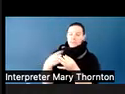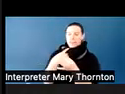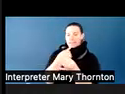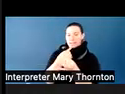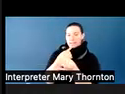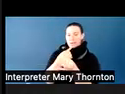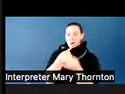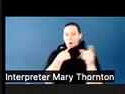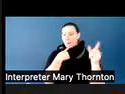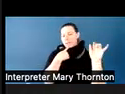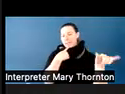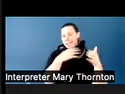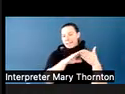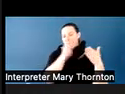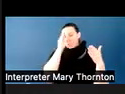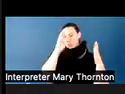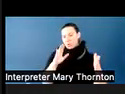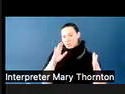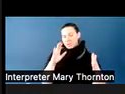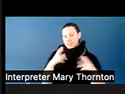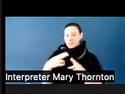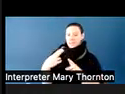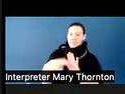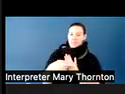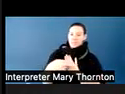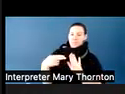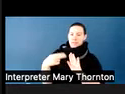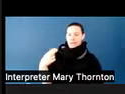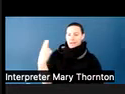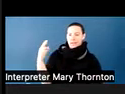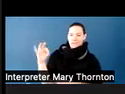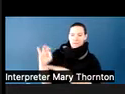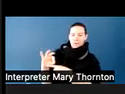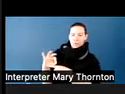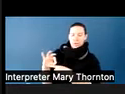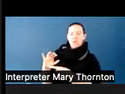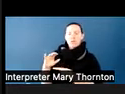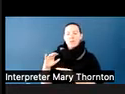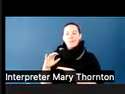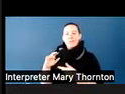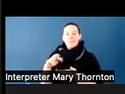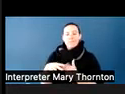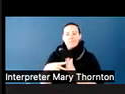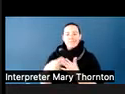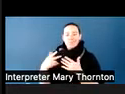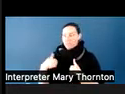may or may not be appropriate. And so that is part of also what we're trying to work against here.